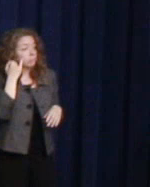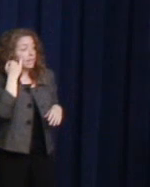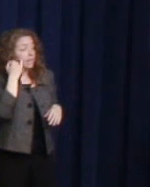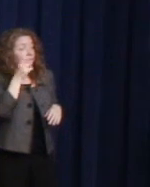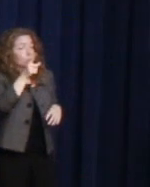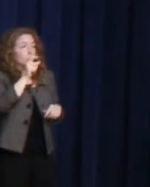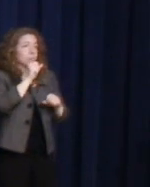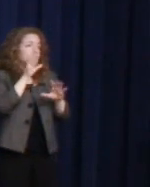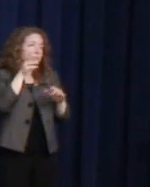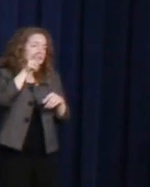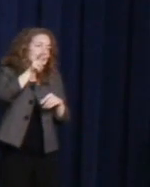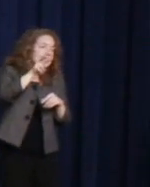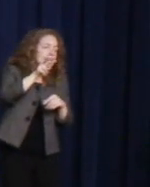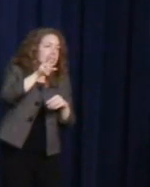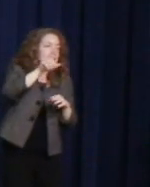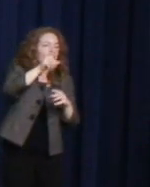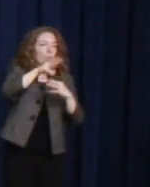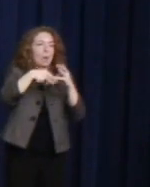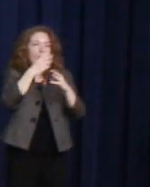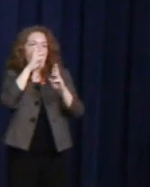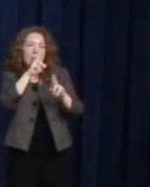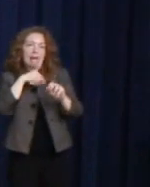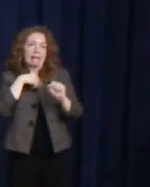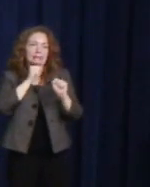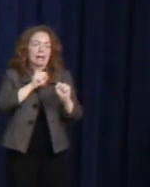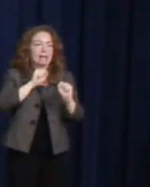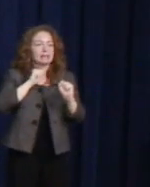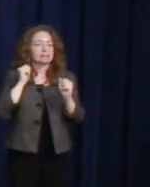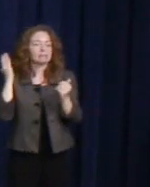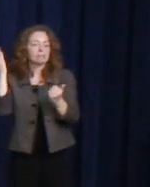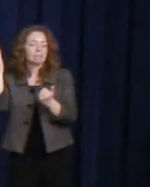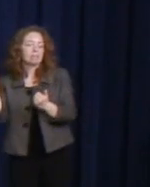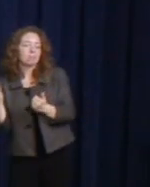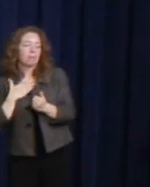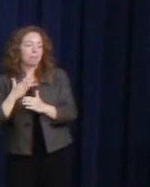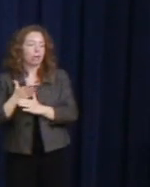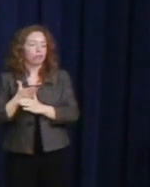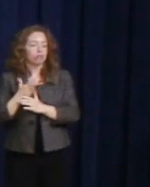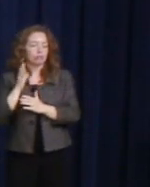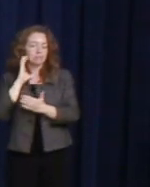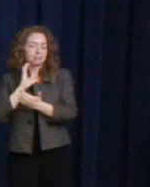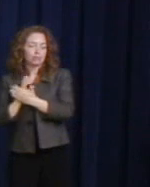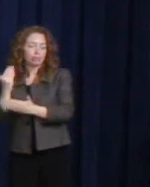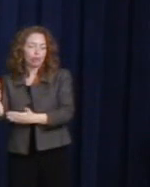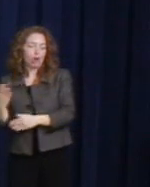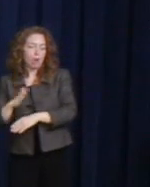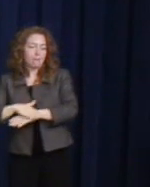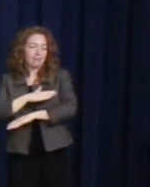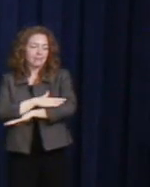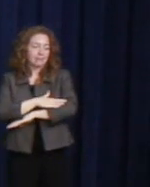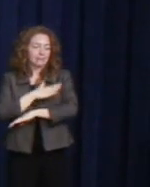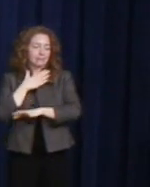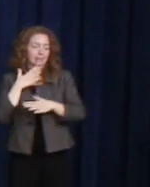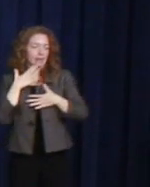on your desk at work, then put your partner's picture on your desk and you will live in such a world.